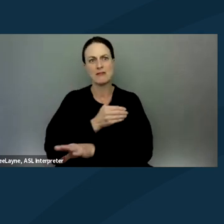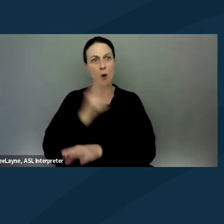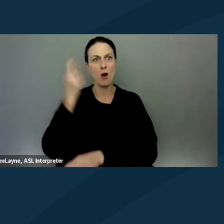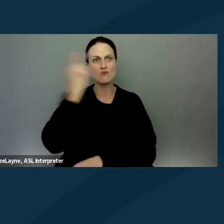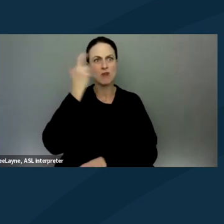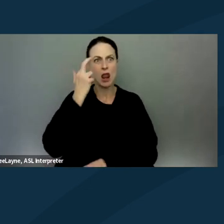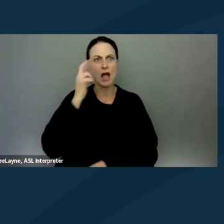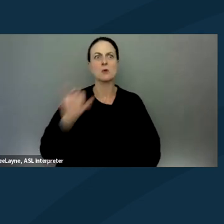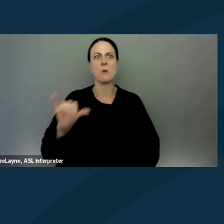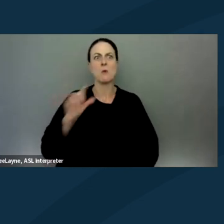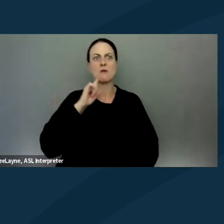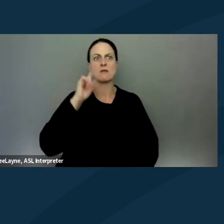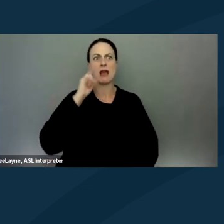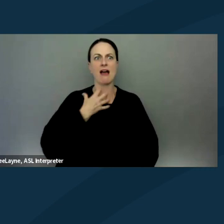hey, they're deaf, they're not disobeying.